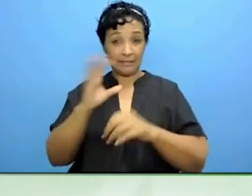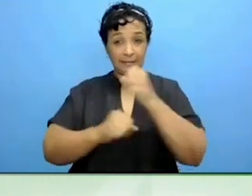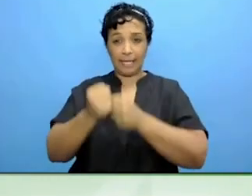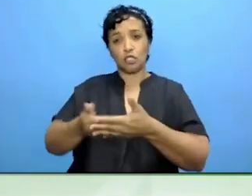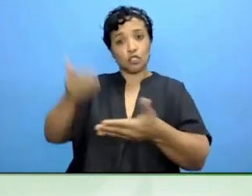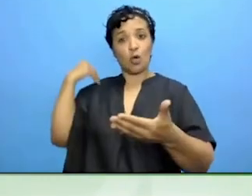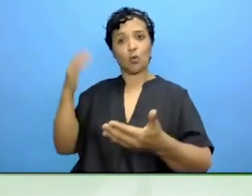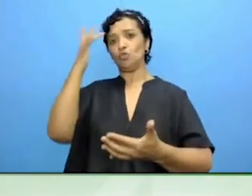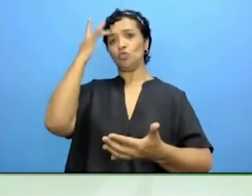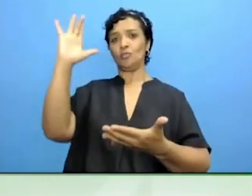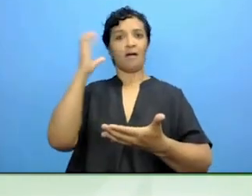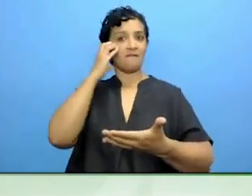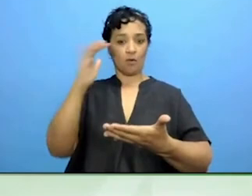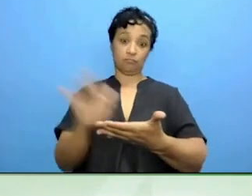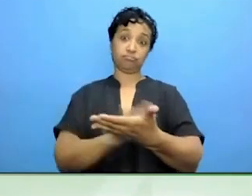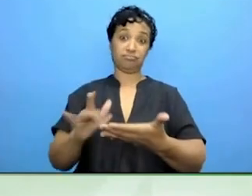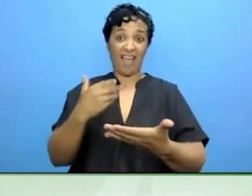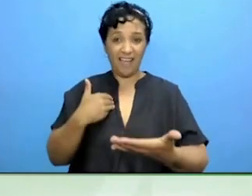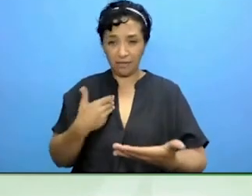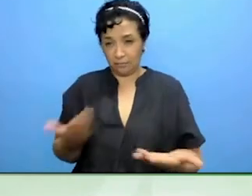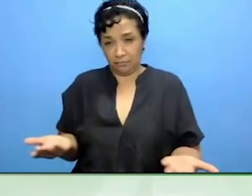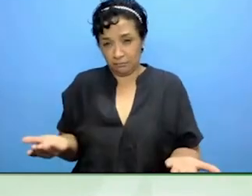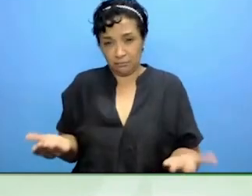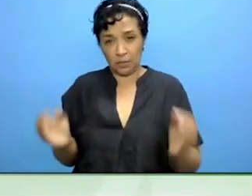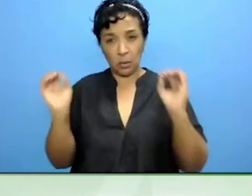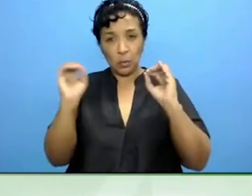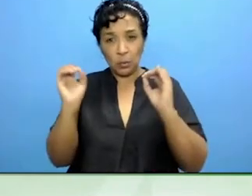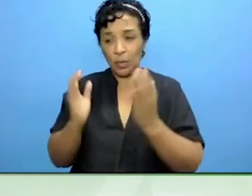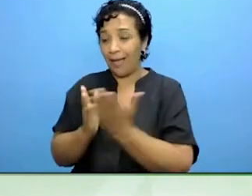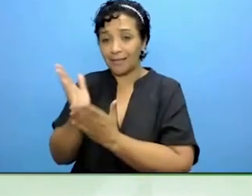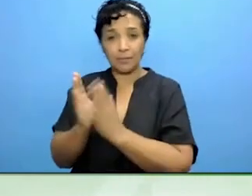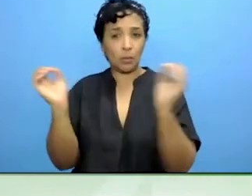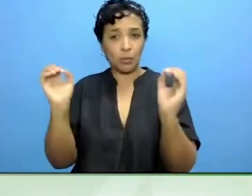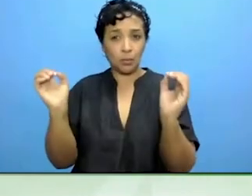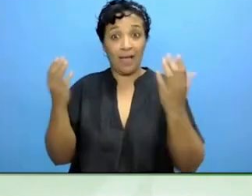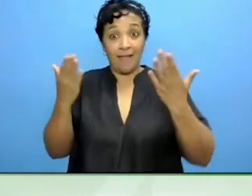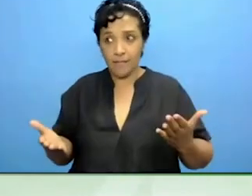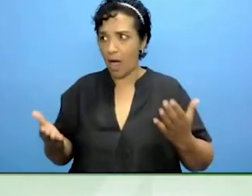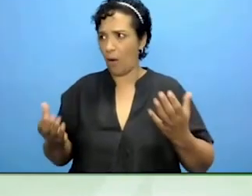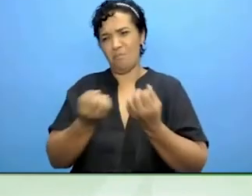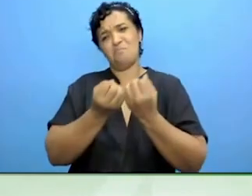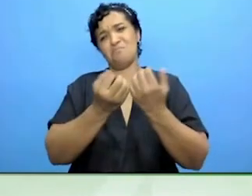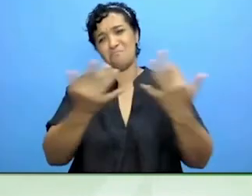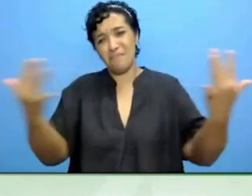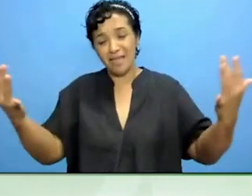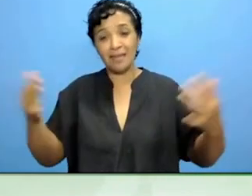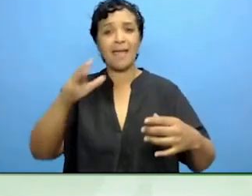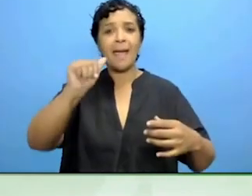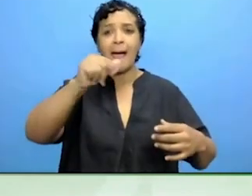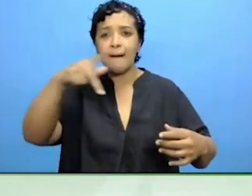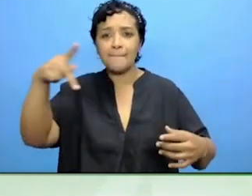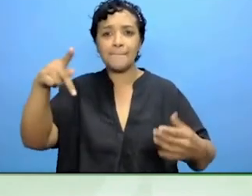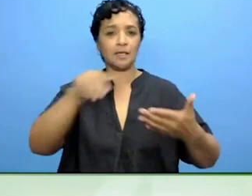And there are many apps and things here that are being displayed and